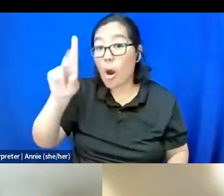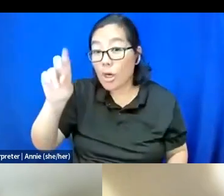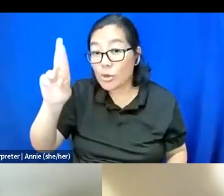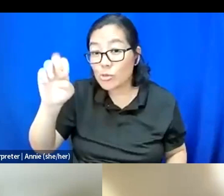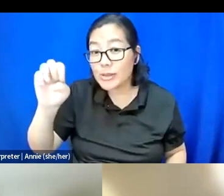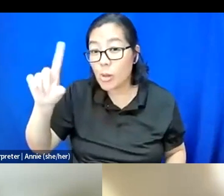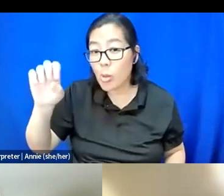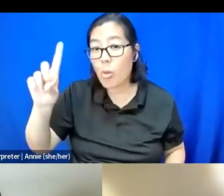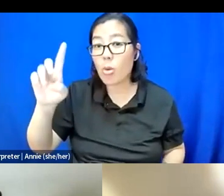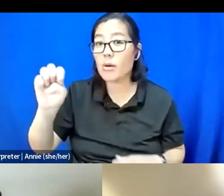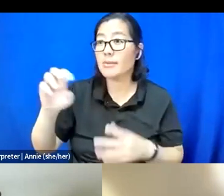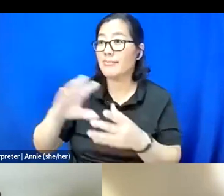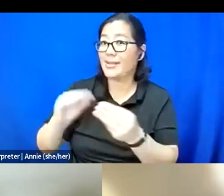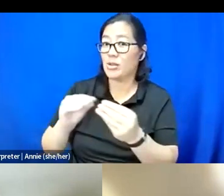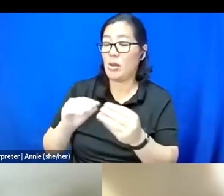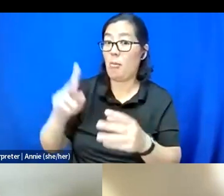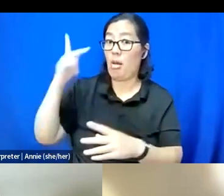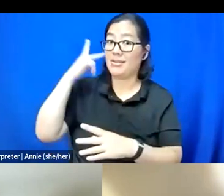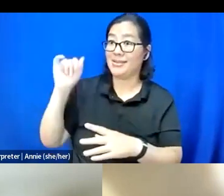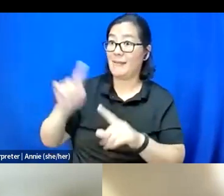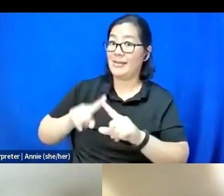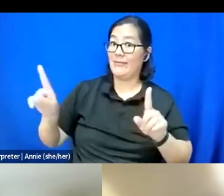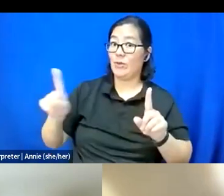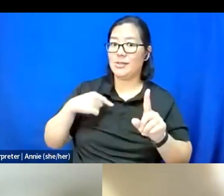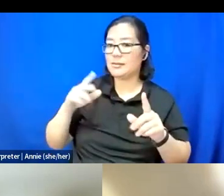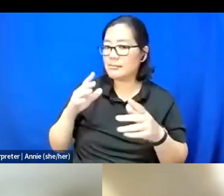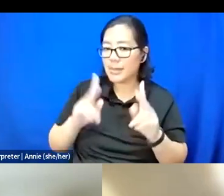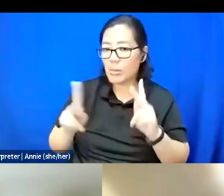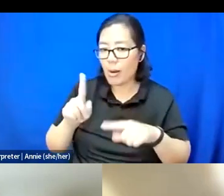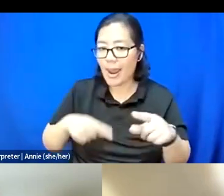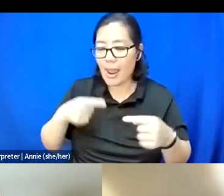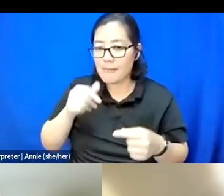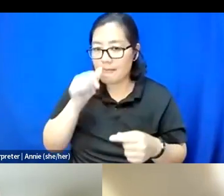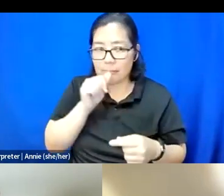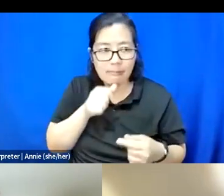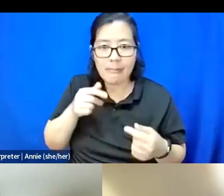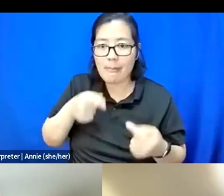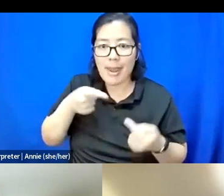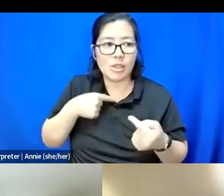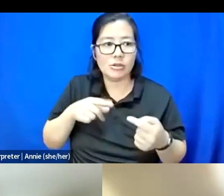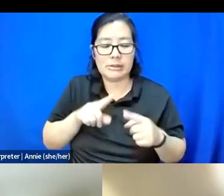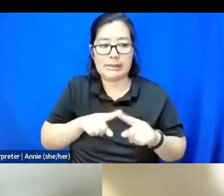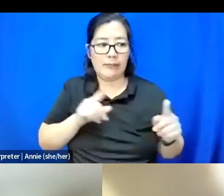to contend with nuance and contend with difference and flatten and don't bring nuance to anything.